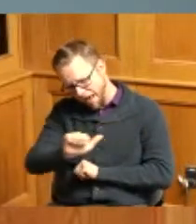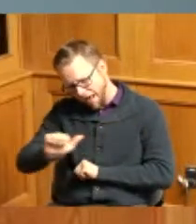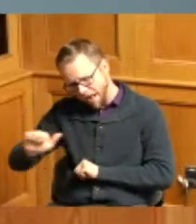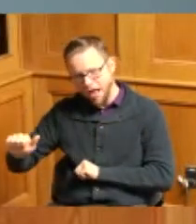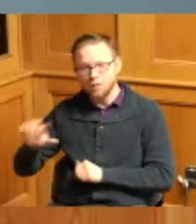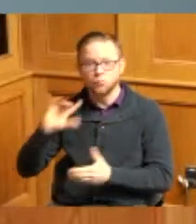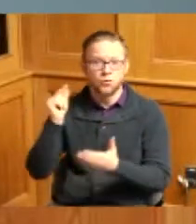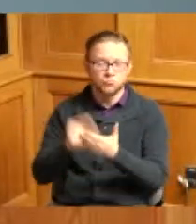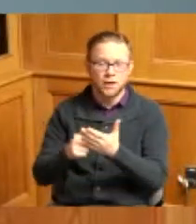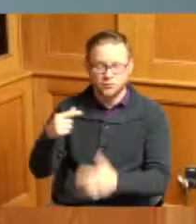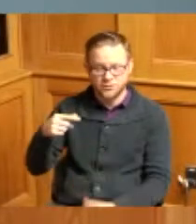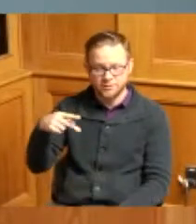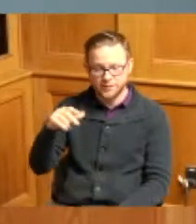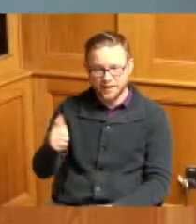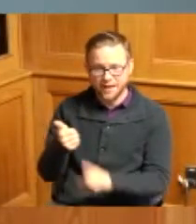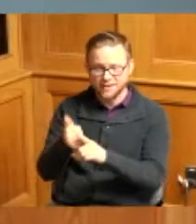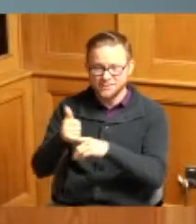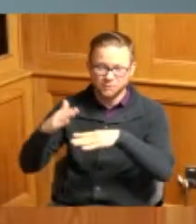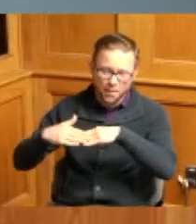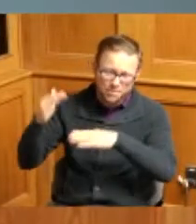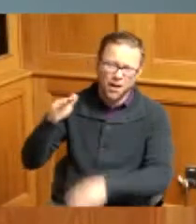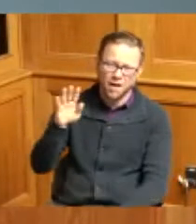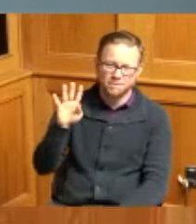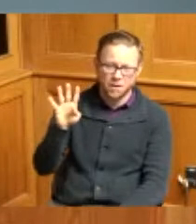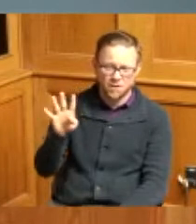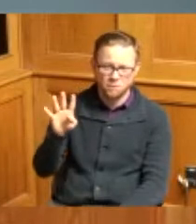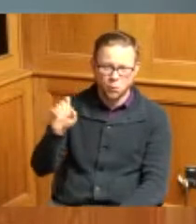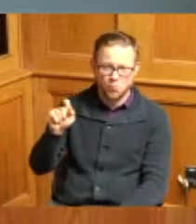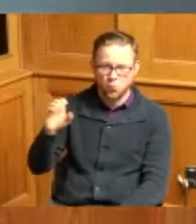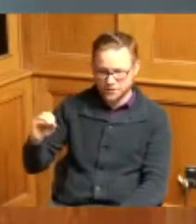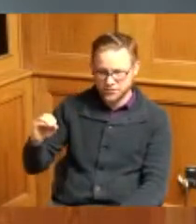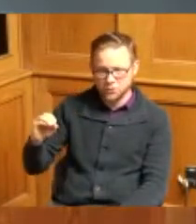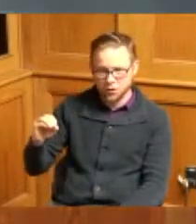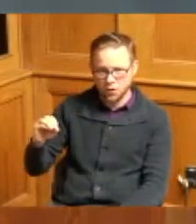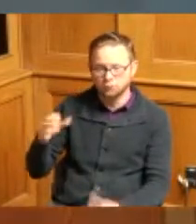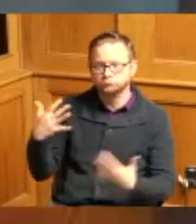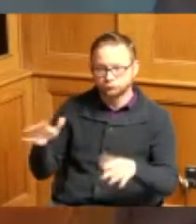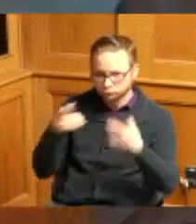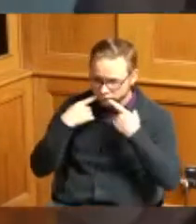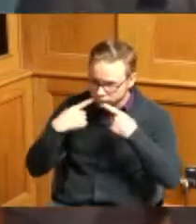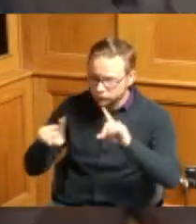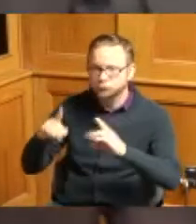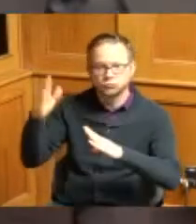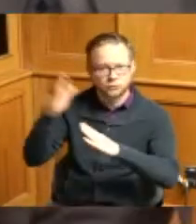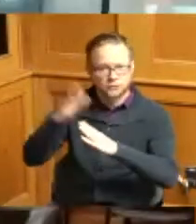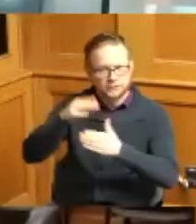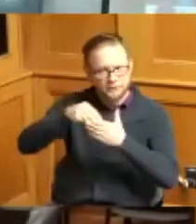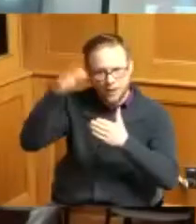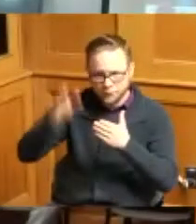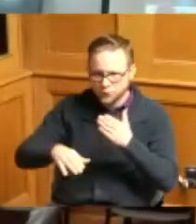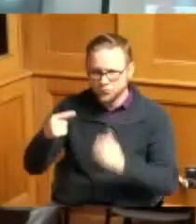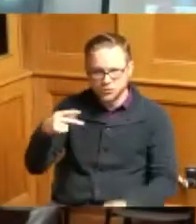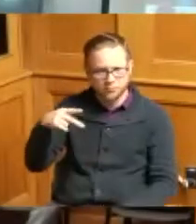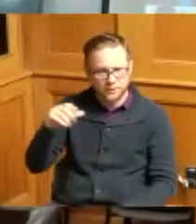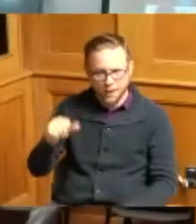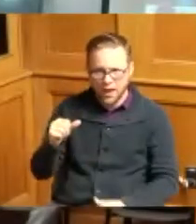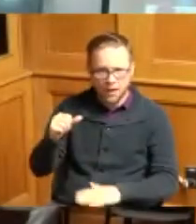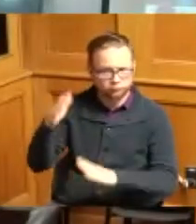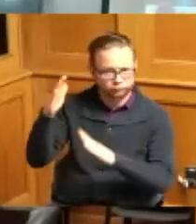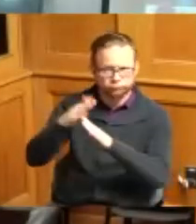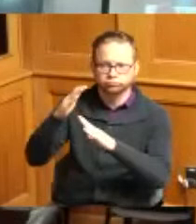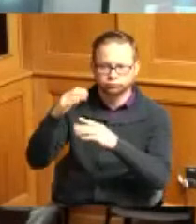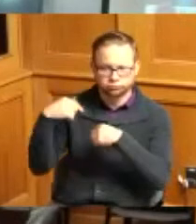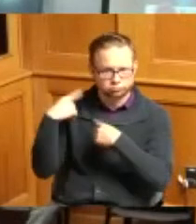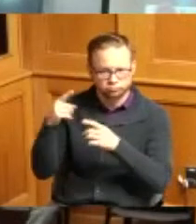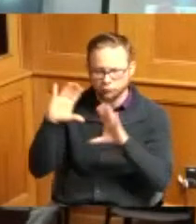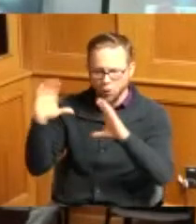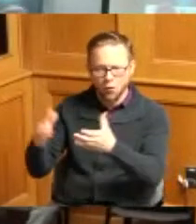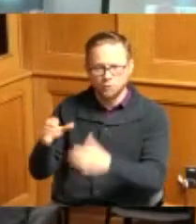over 4.0 and has been declared valedictorian of his 2022 high school class and whereas Paul